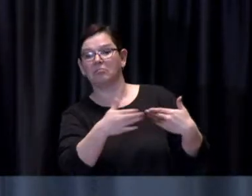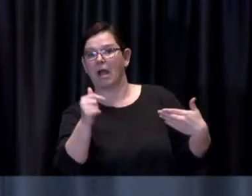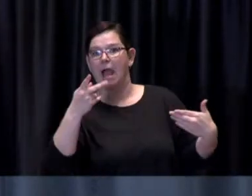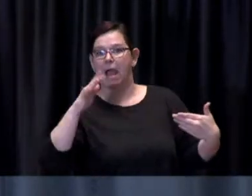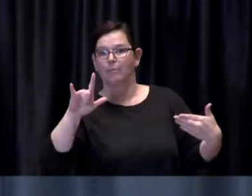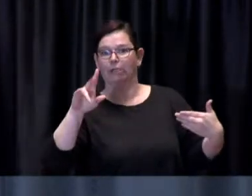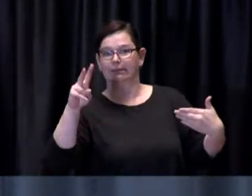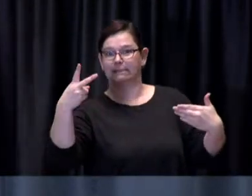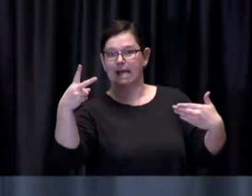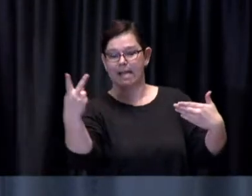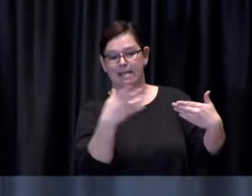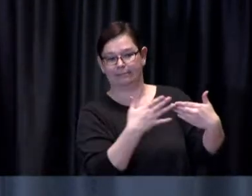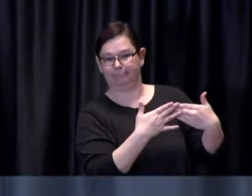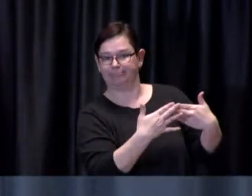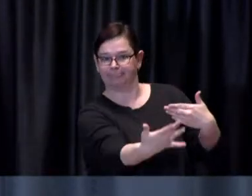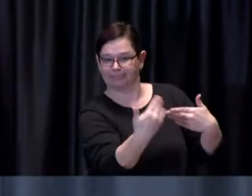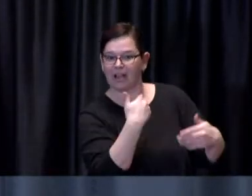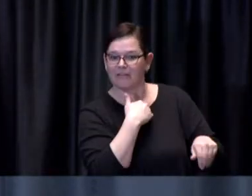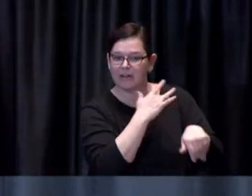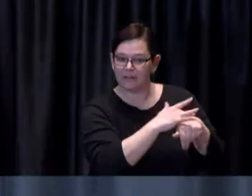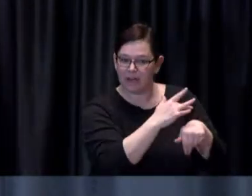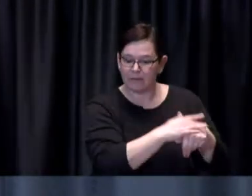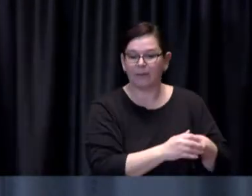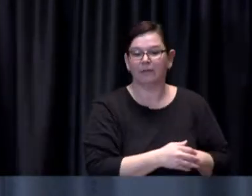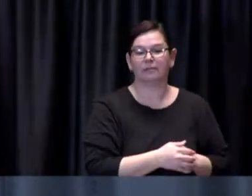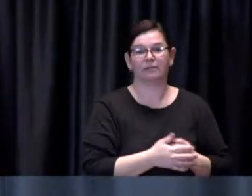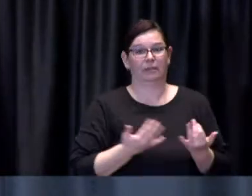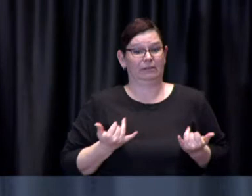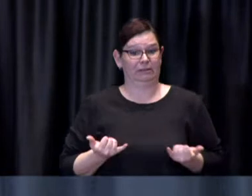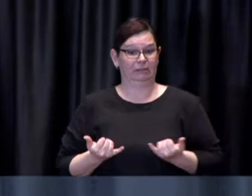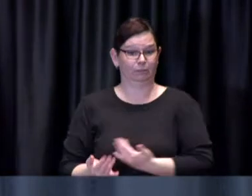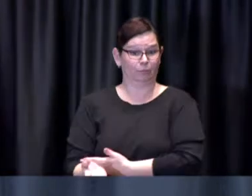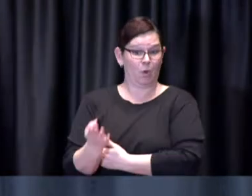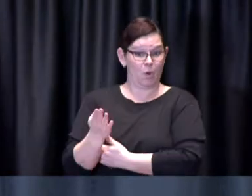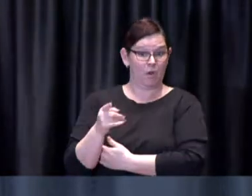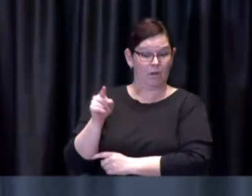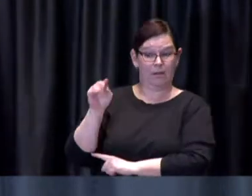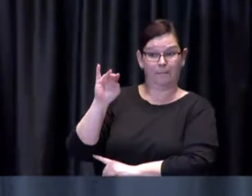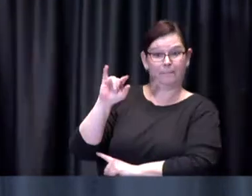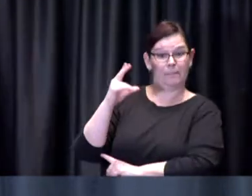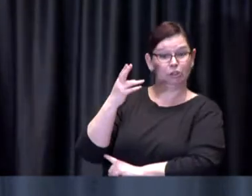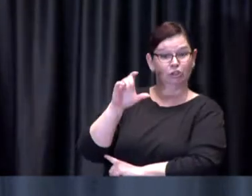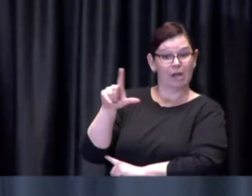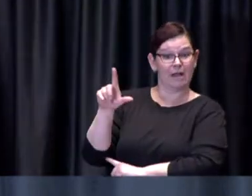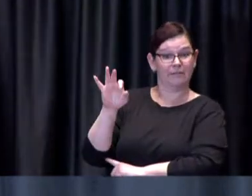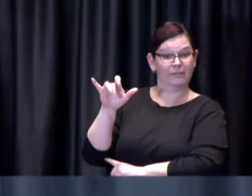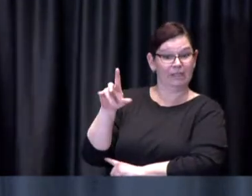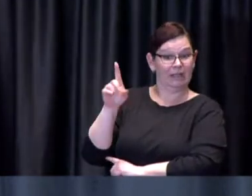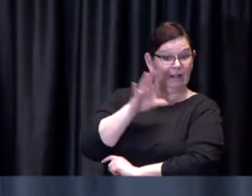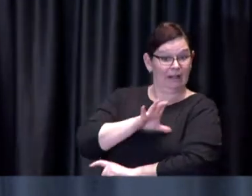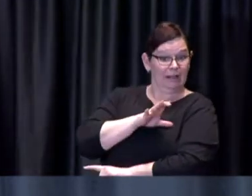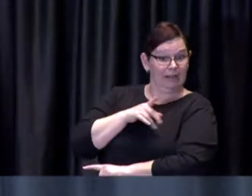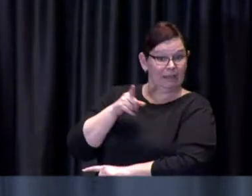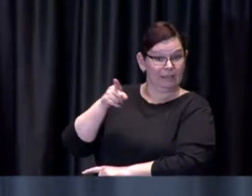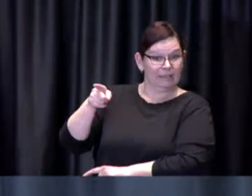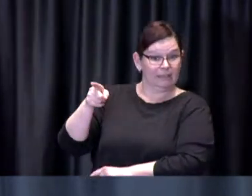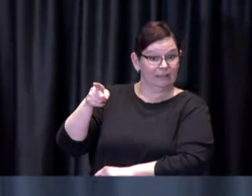Also as of this morning, the Mitchell Field Arena clinic is fully booked from today through April 6th,